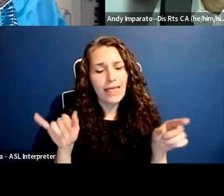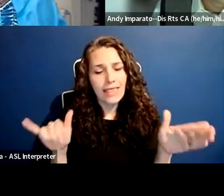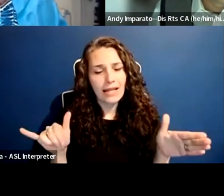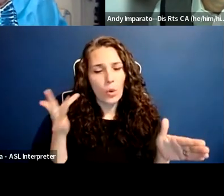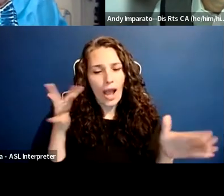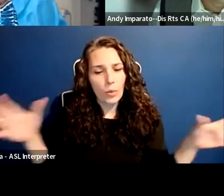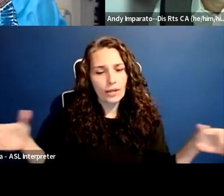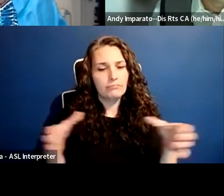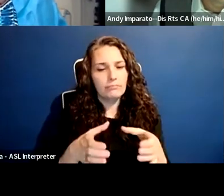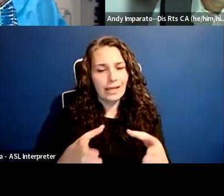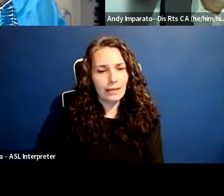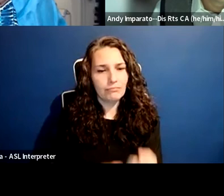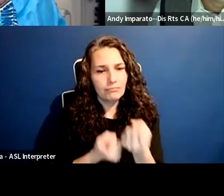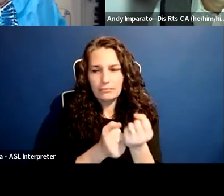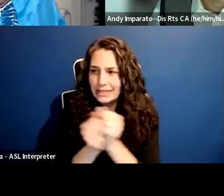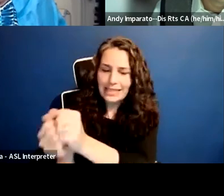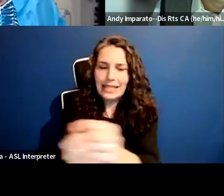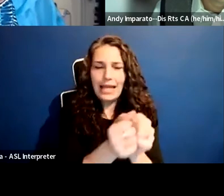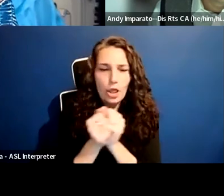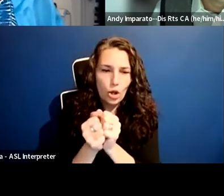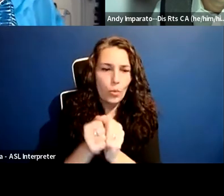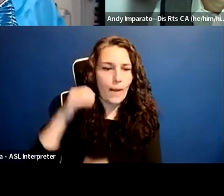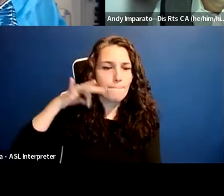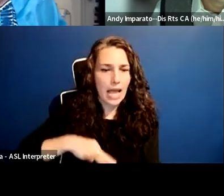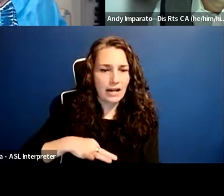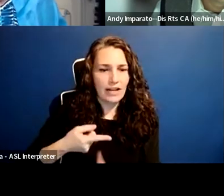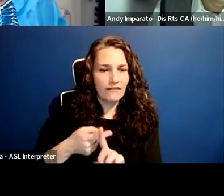and we really benefited from the political muscle